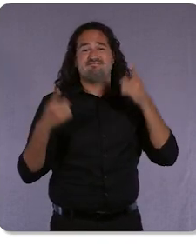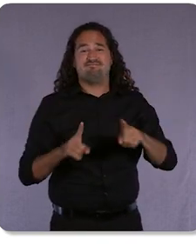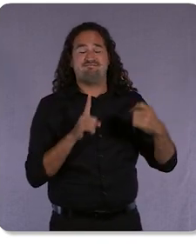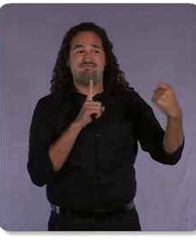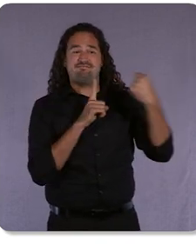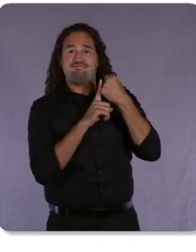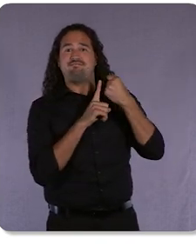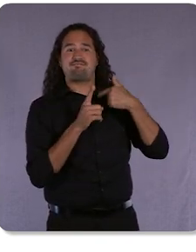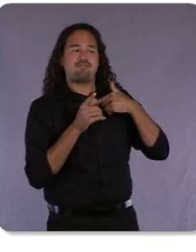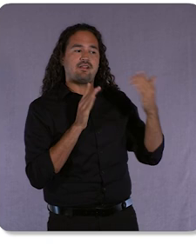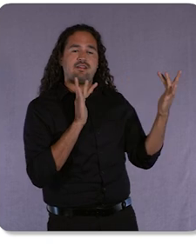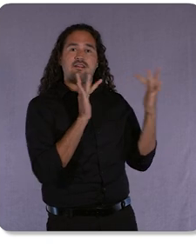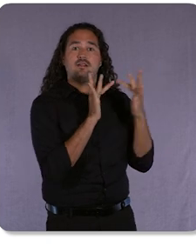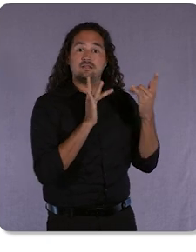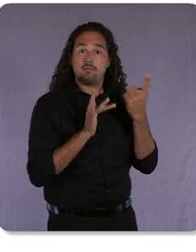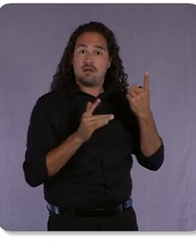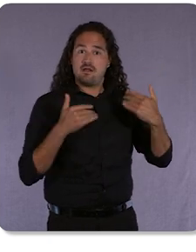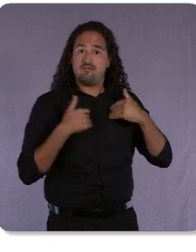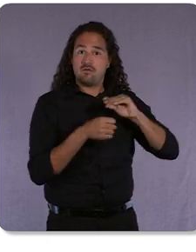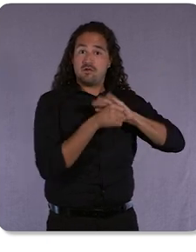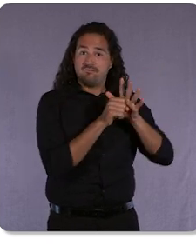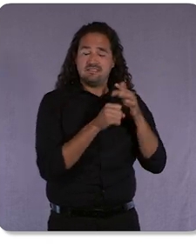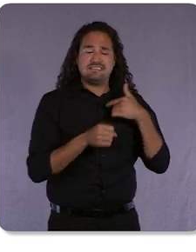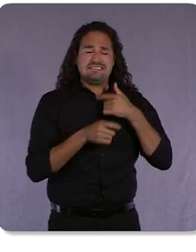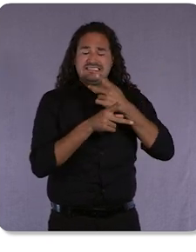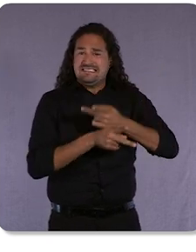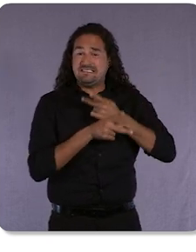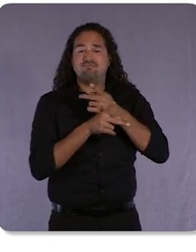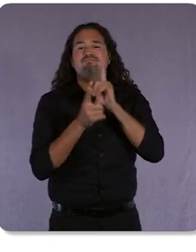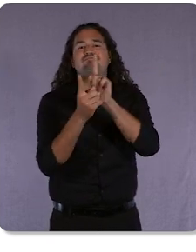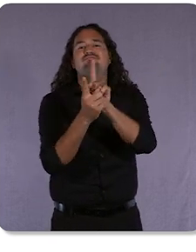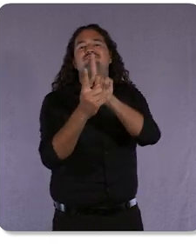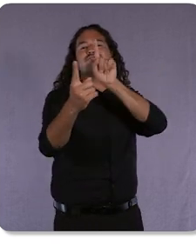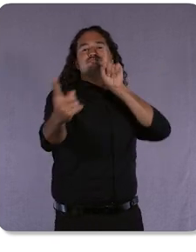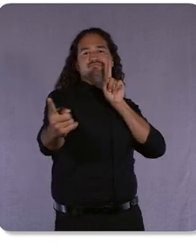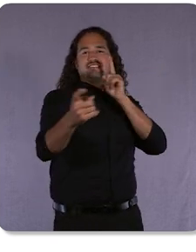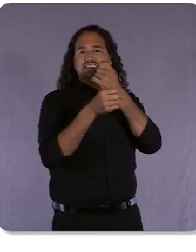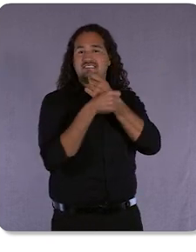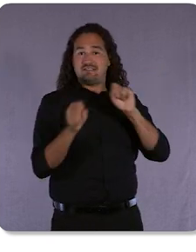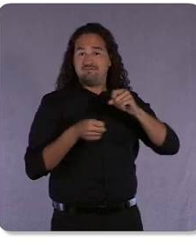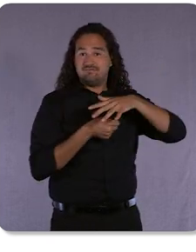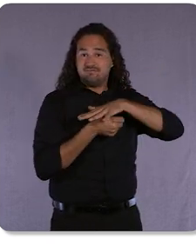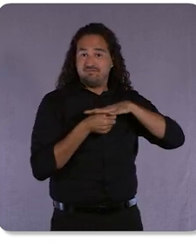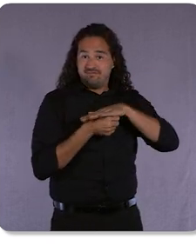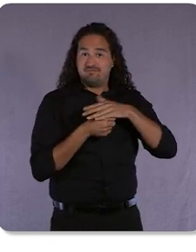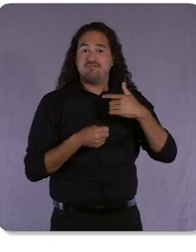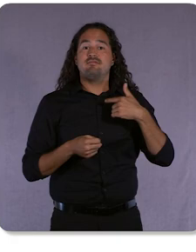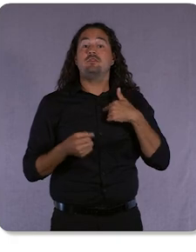I am joining you from a safe place. So instead, let me welcome you virtually to our beautiful